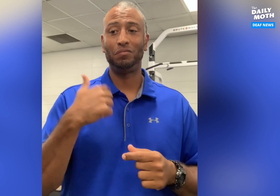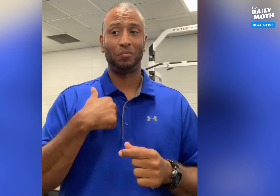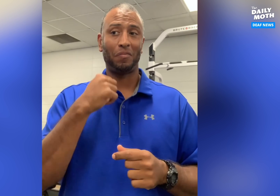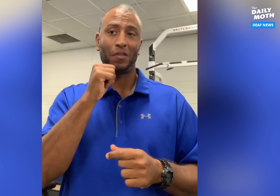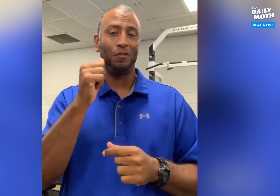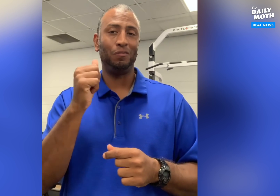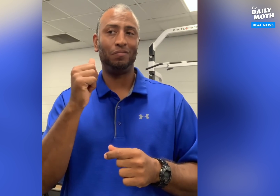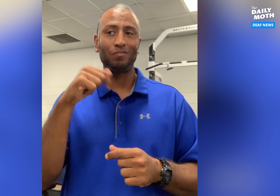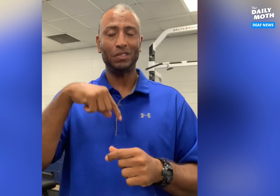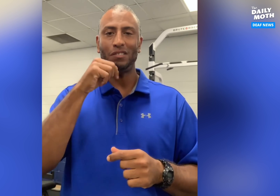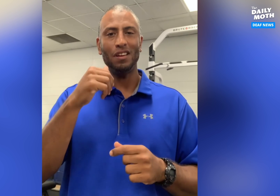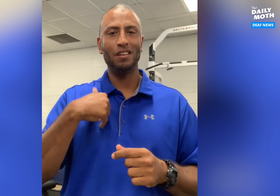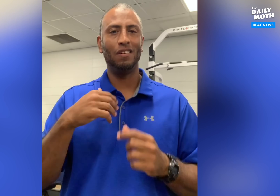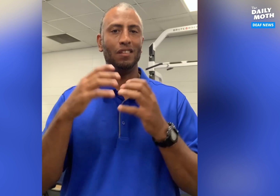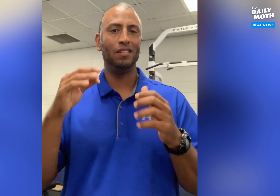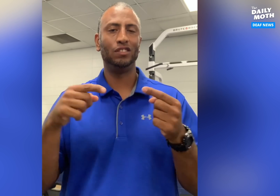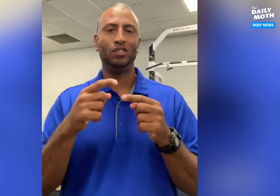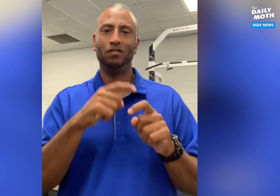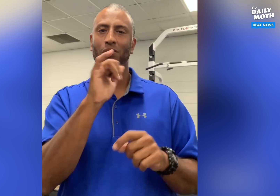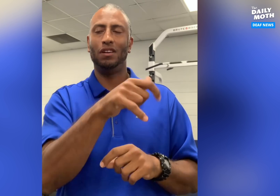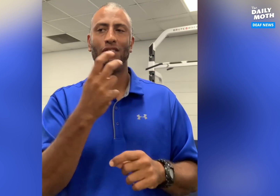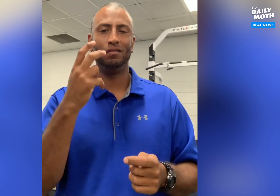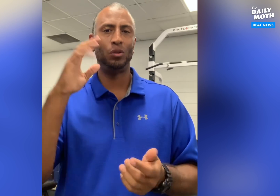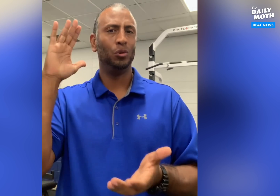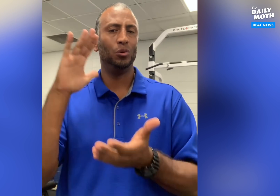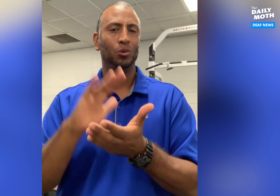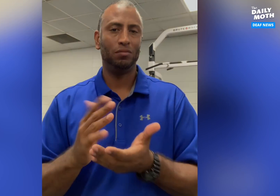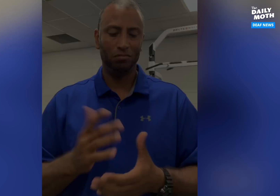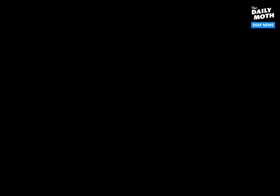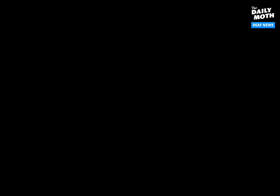We don't have a lot of injuries from it, it's really gone down.